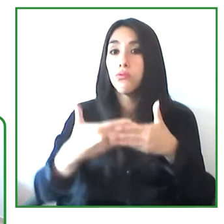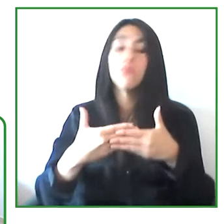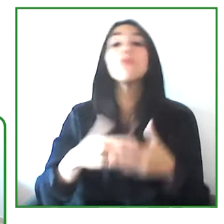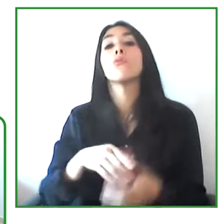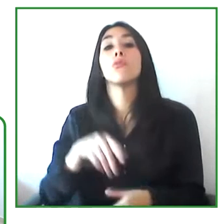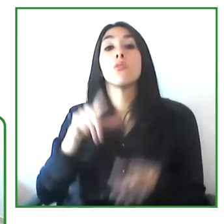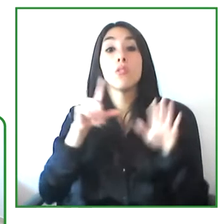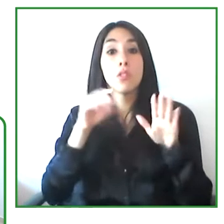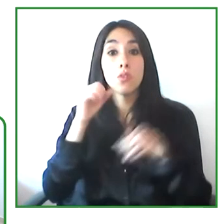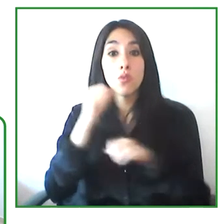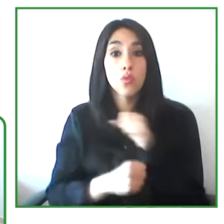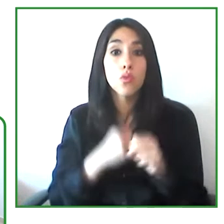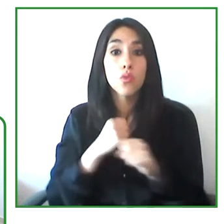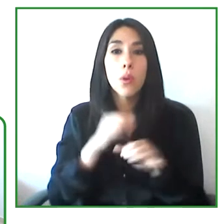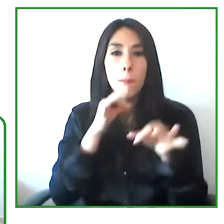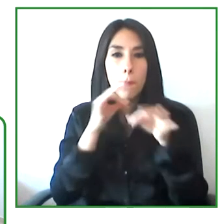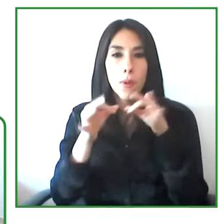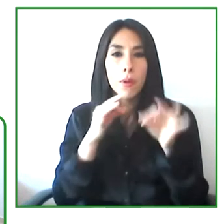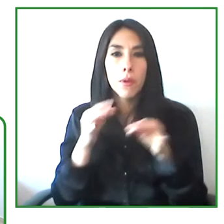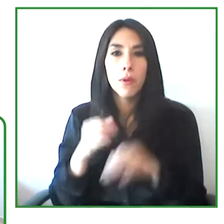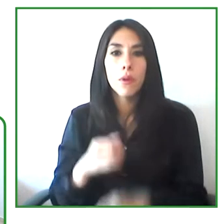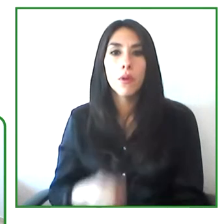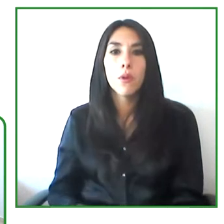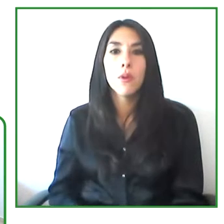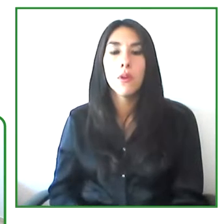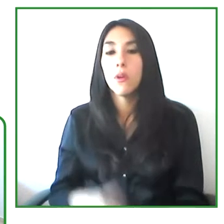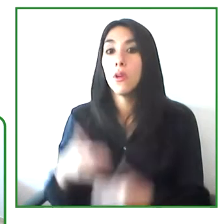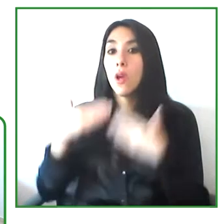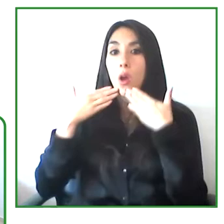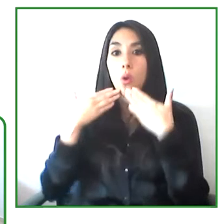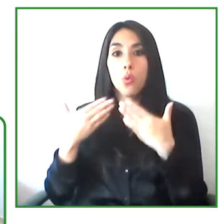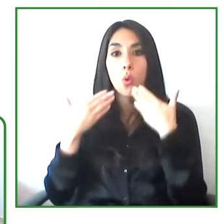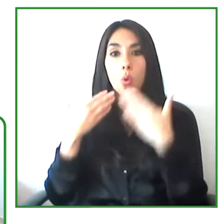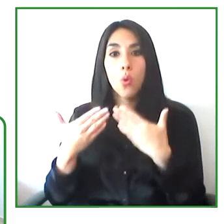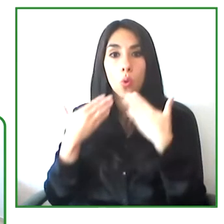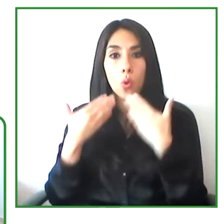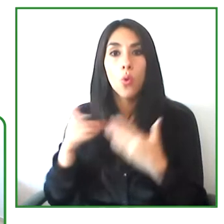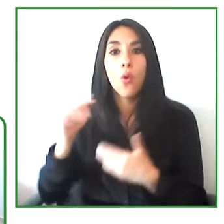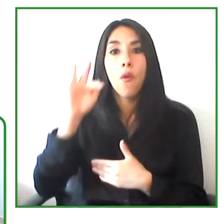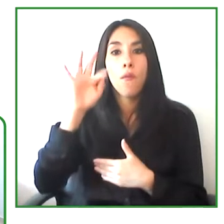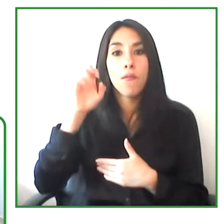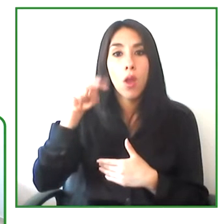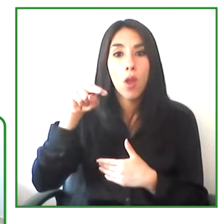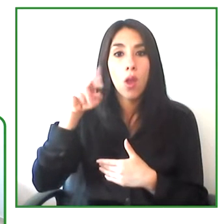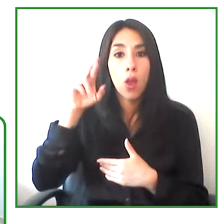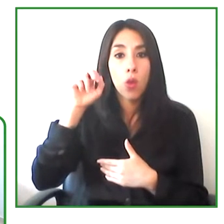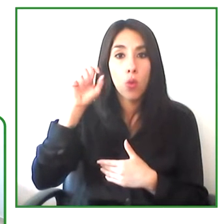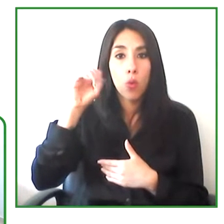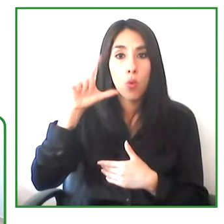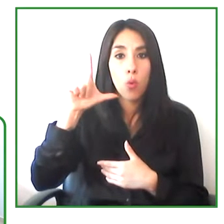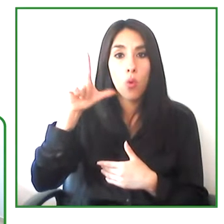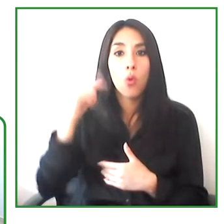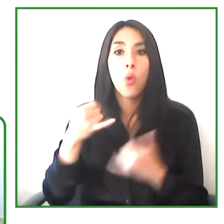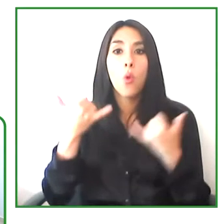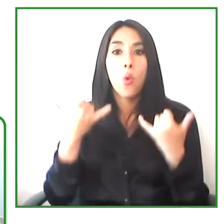And I would say thank you FENASCOL to the community of the deaf in Colombia.